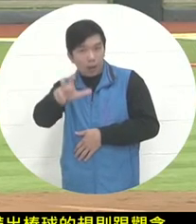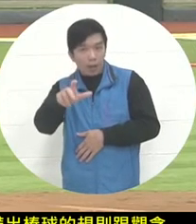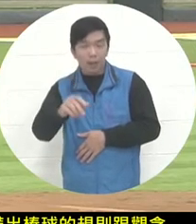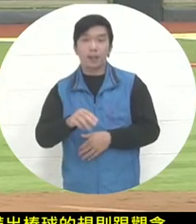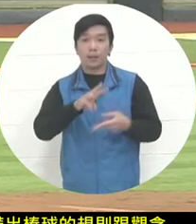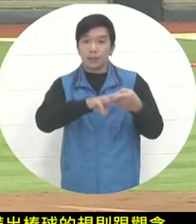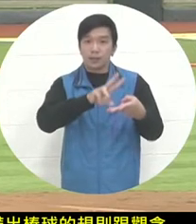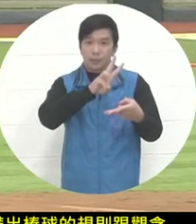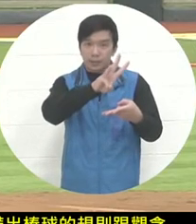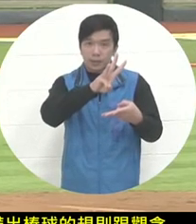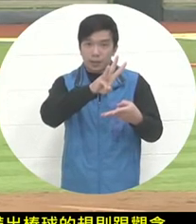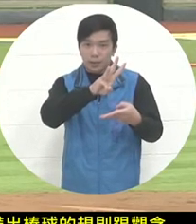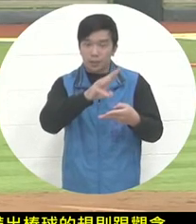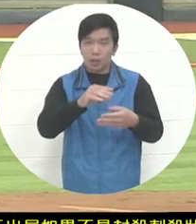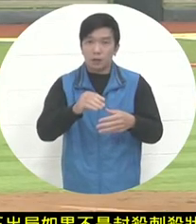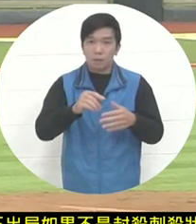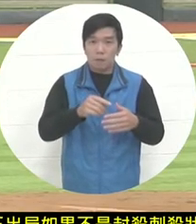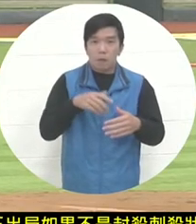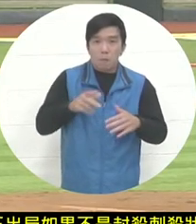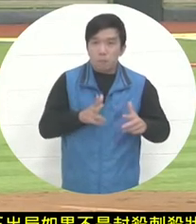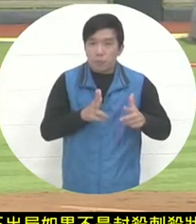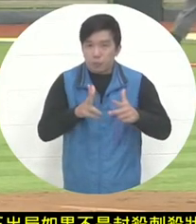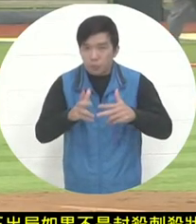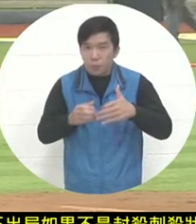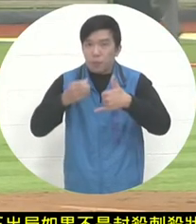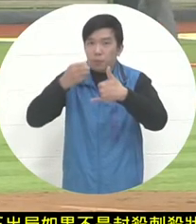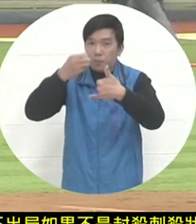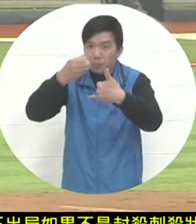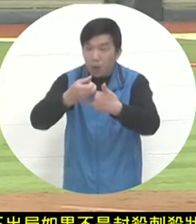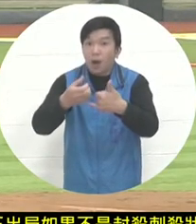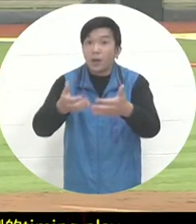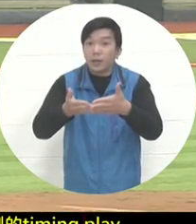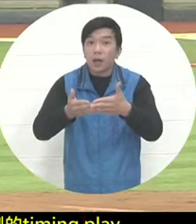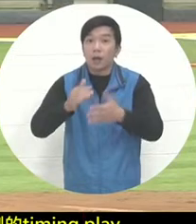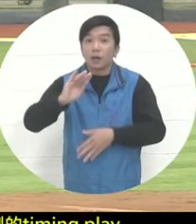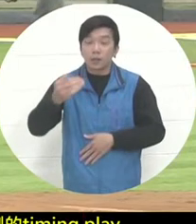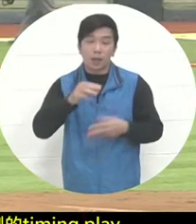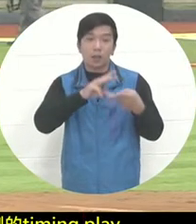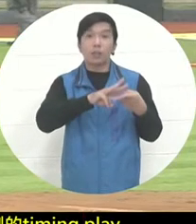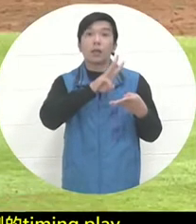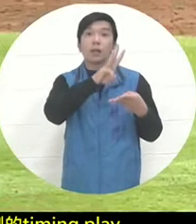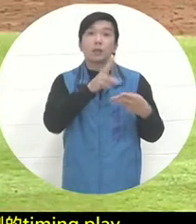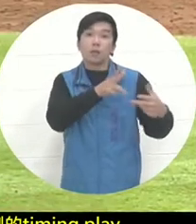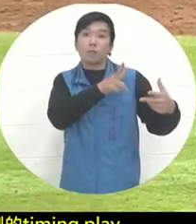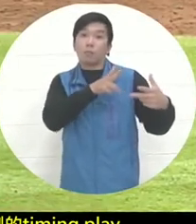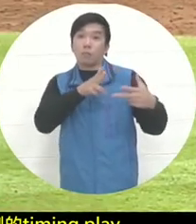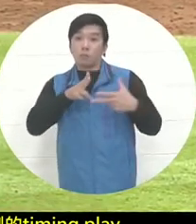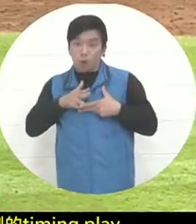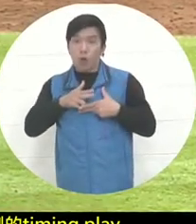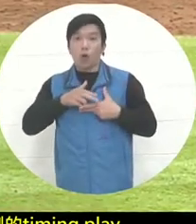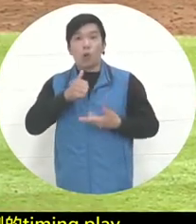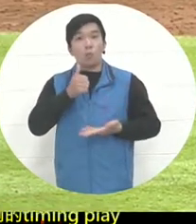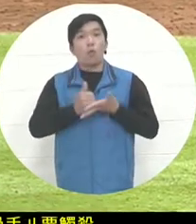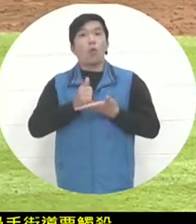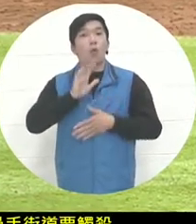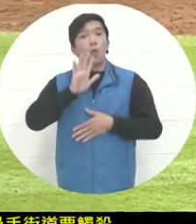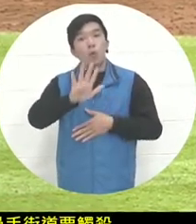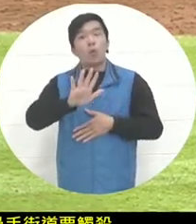, but at that time, he hit the runner on the second base net and third base. The runner at third base has already reached home plate. He slides into home plate first to score.